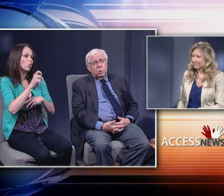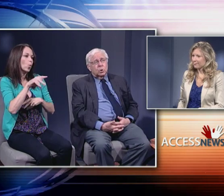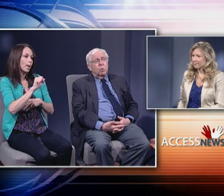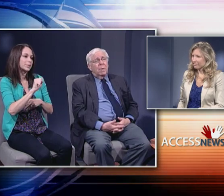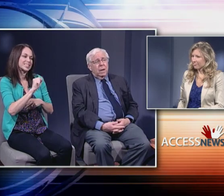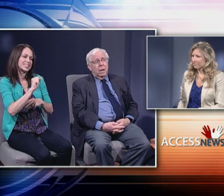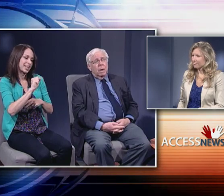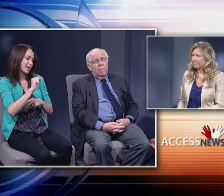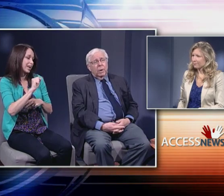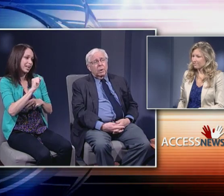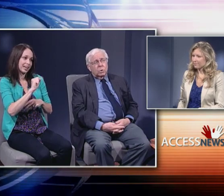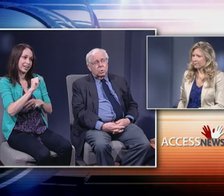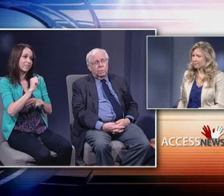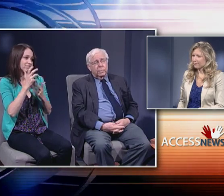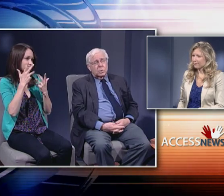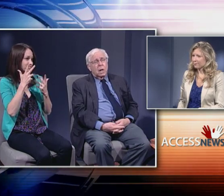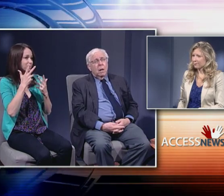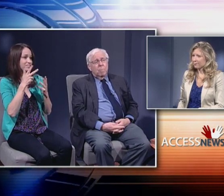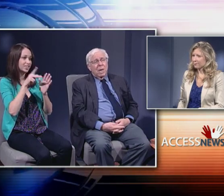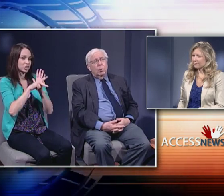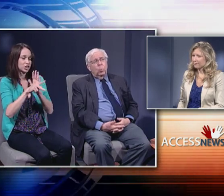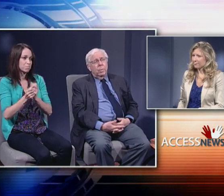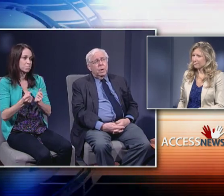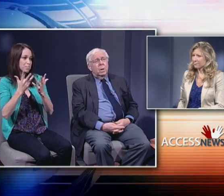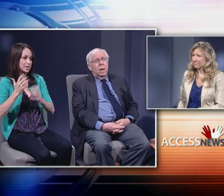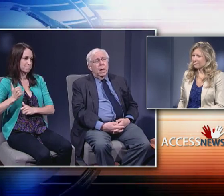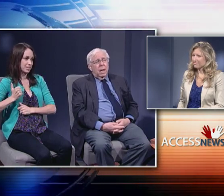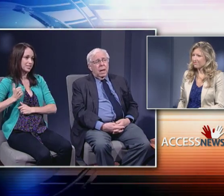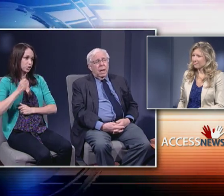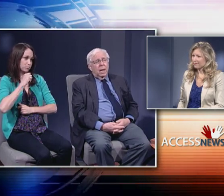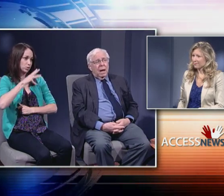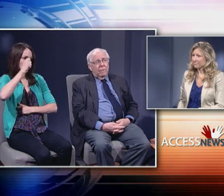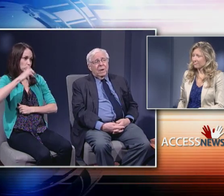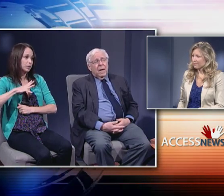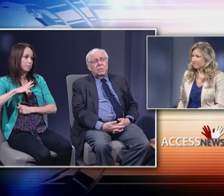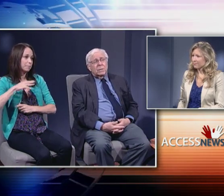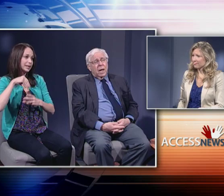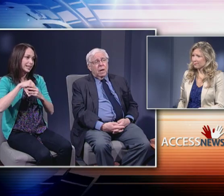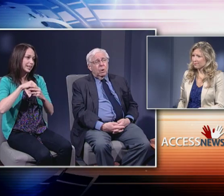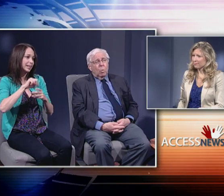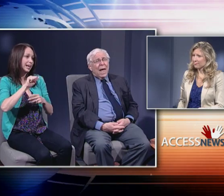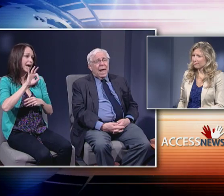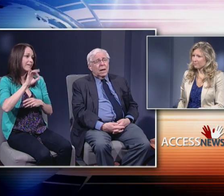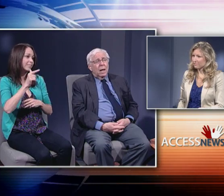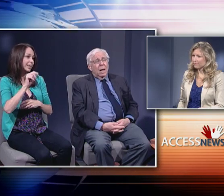so many American service men and women in Afghanistan and Iraq,